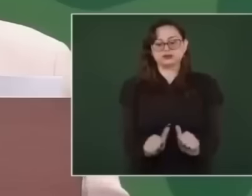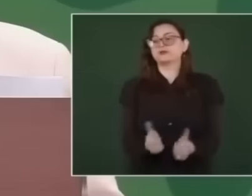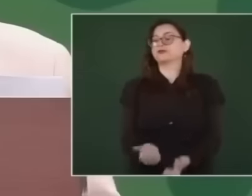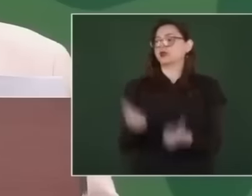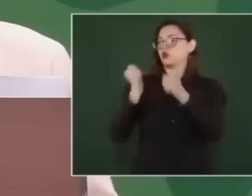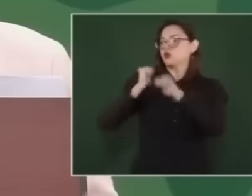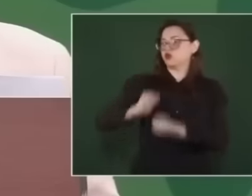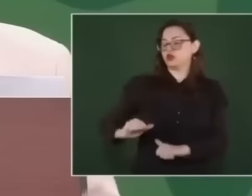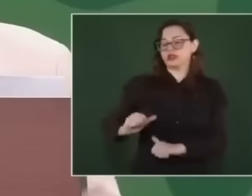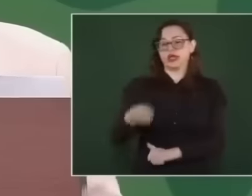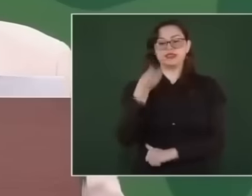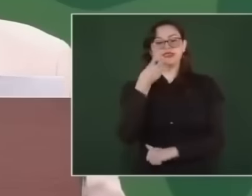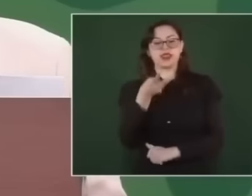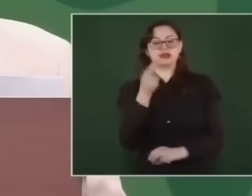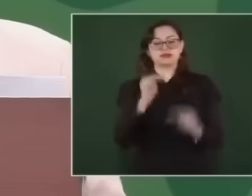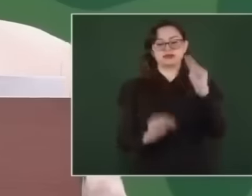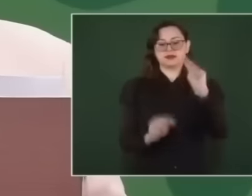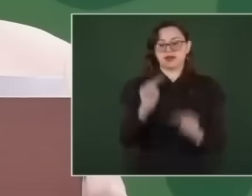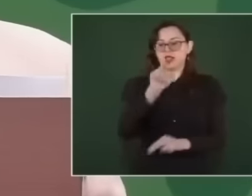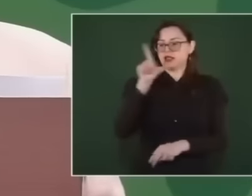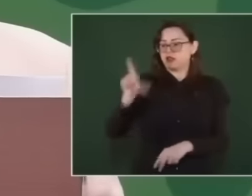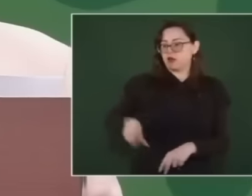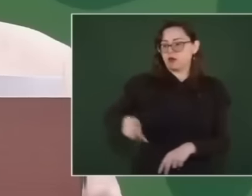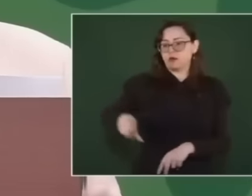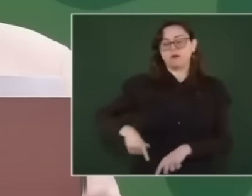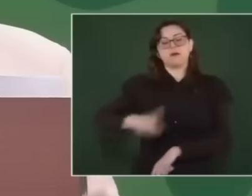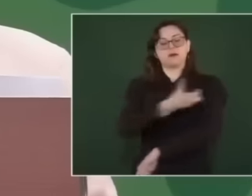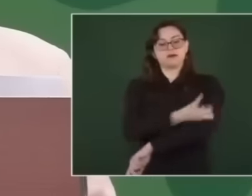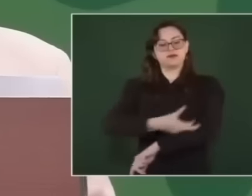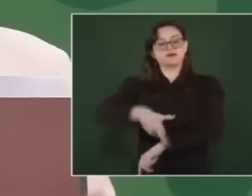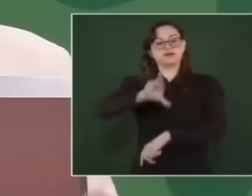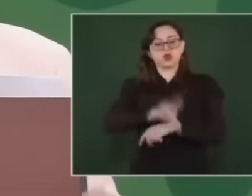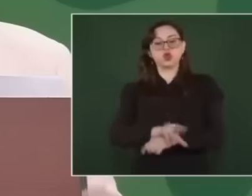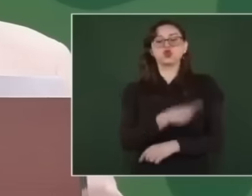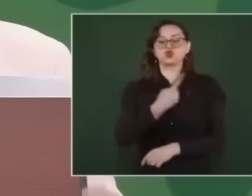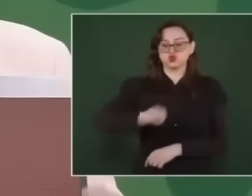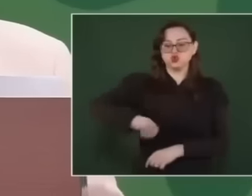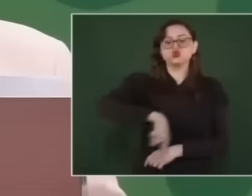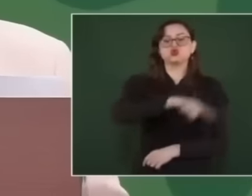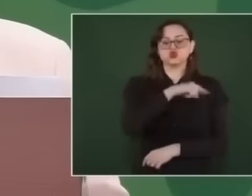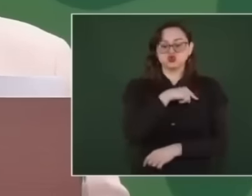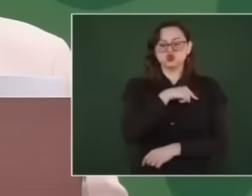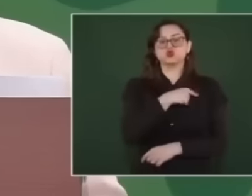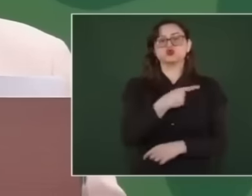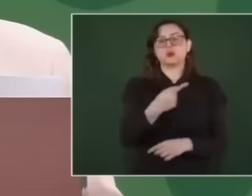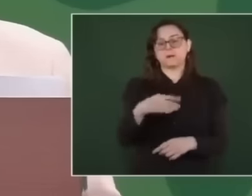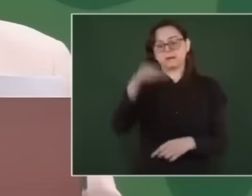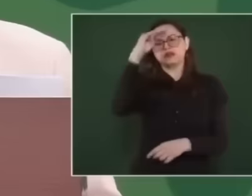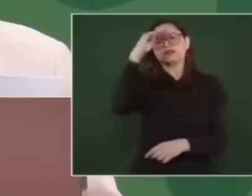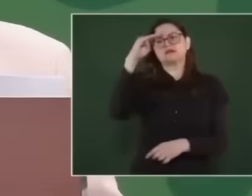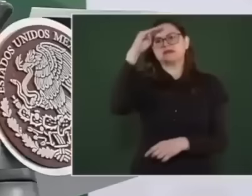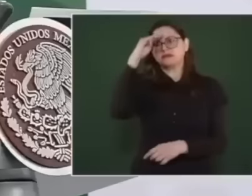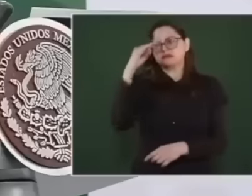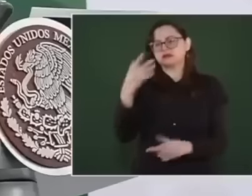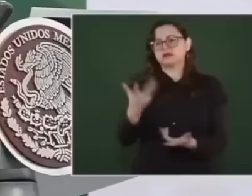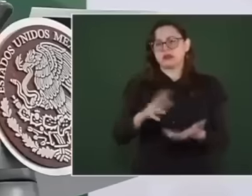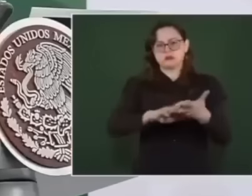three levels of government We are committed to addressing the causes that generate violence